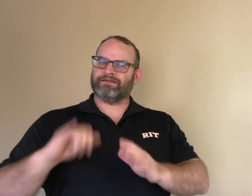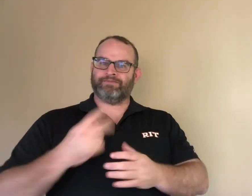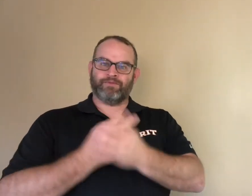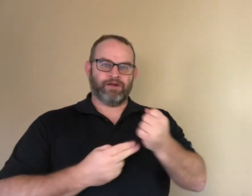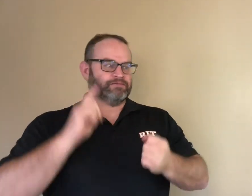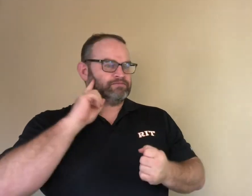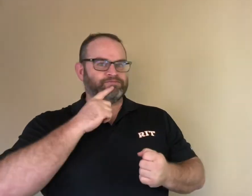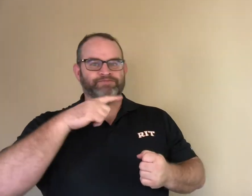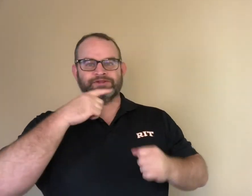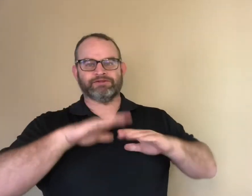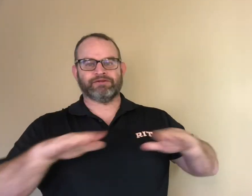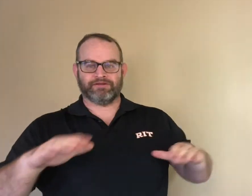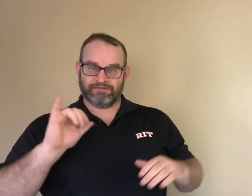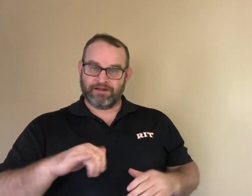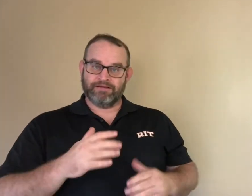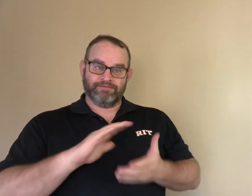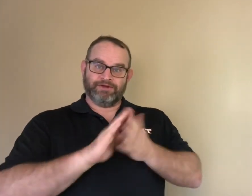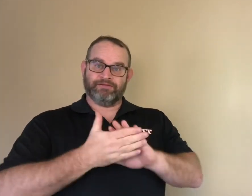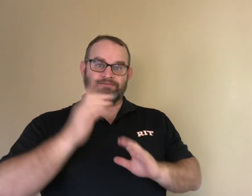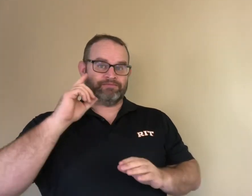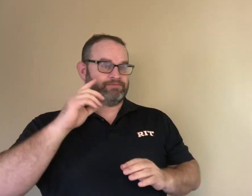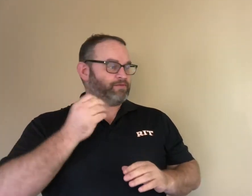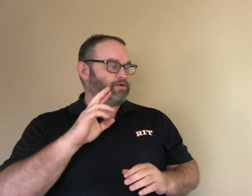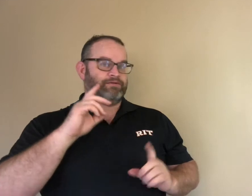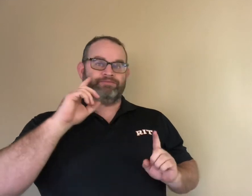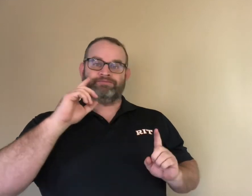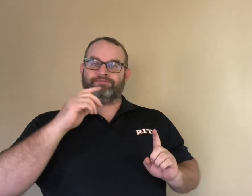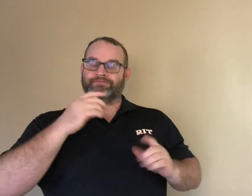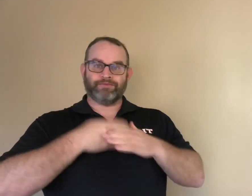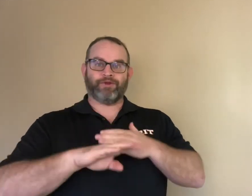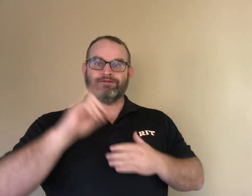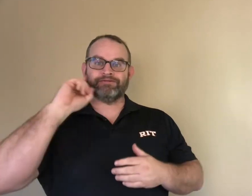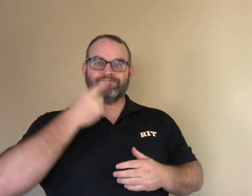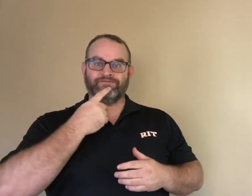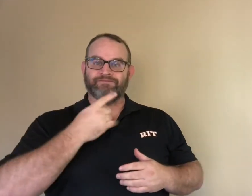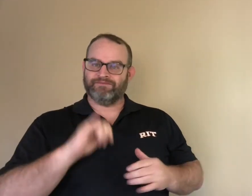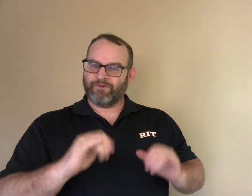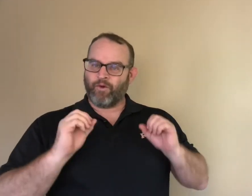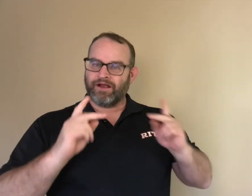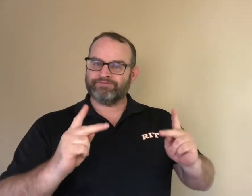That sends a message to deaf and hearing children that being deaf is OK.